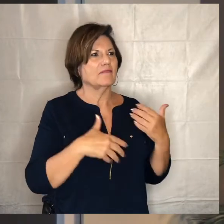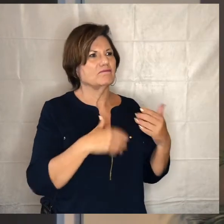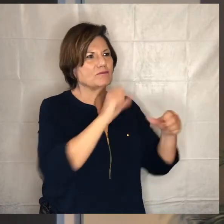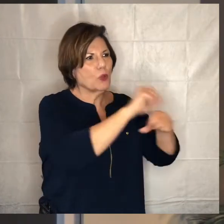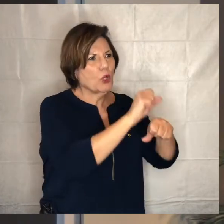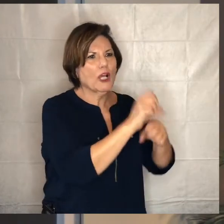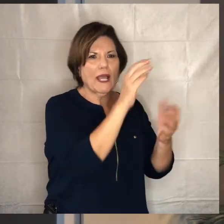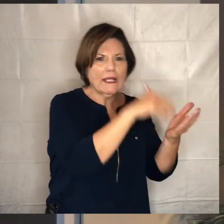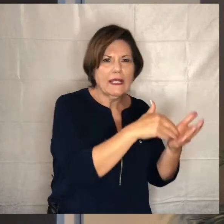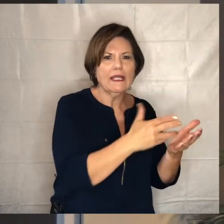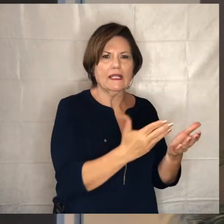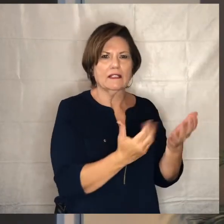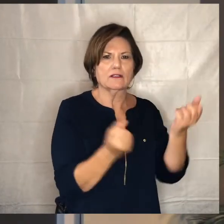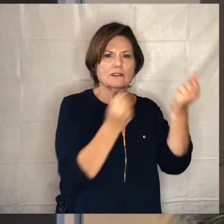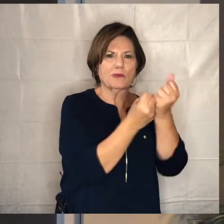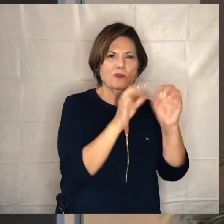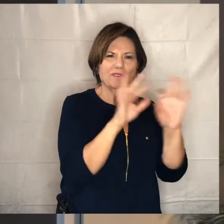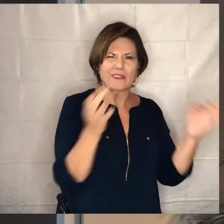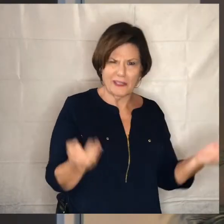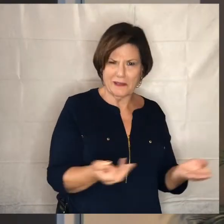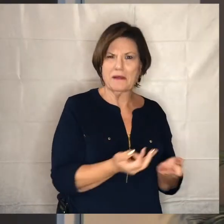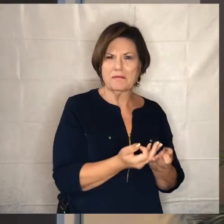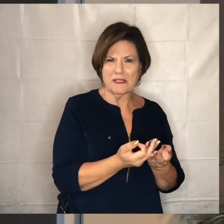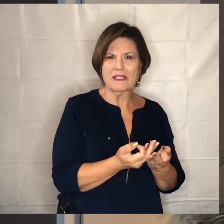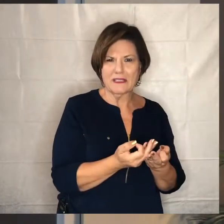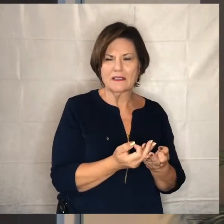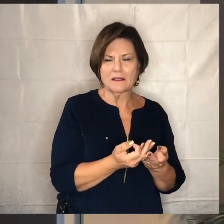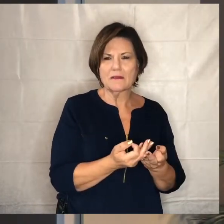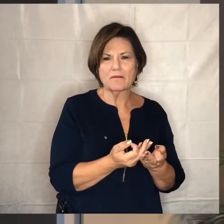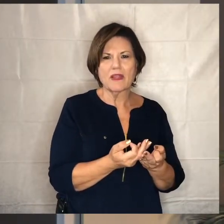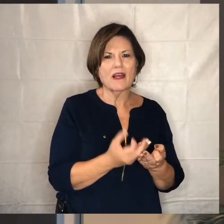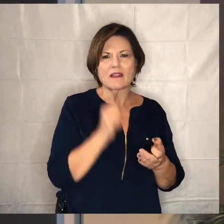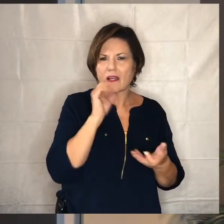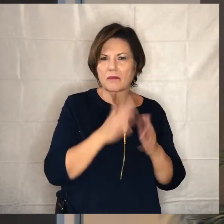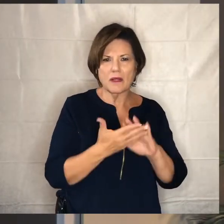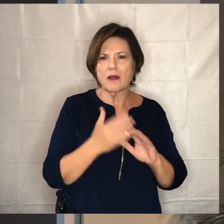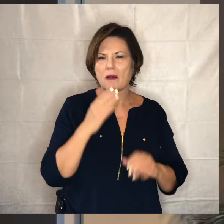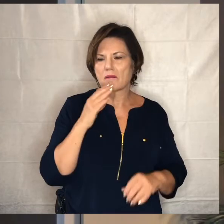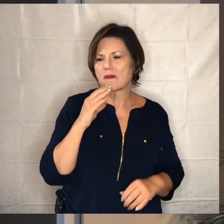to sort of make that transition transition back and at a certain point they have to leave hope gardens